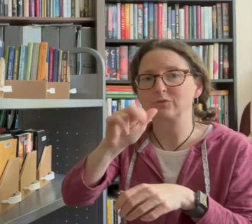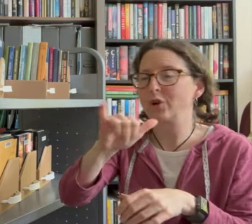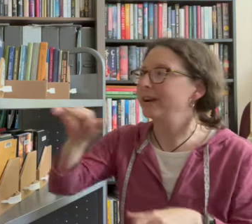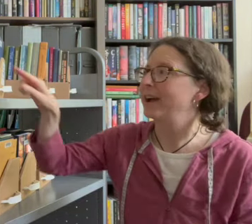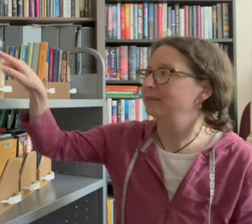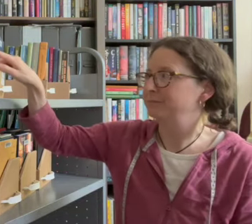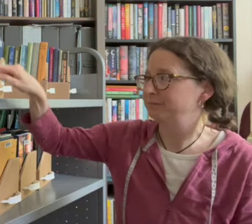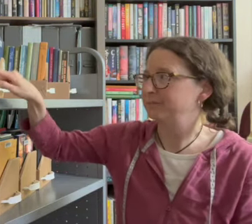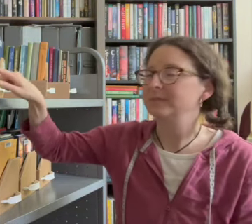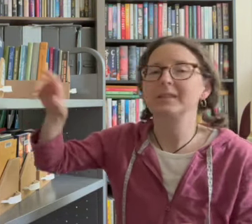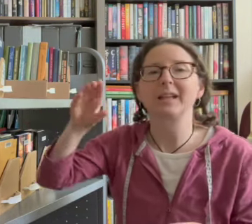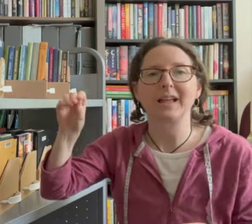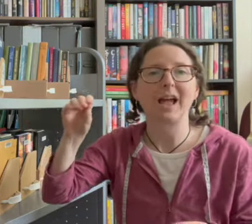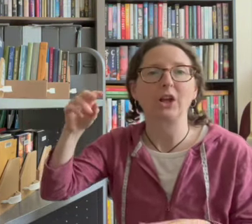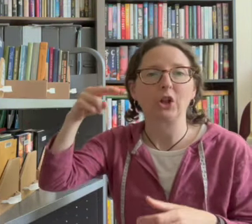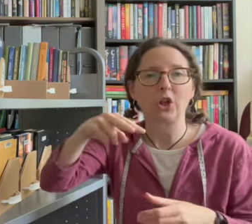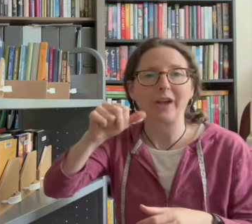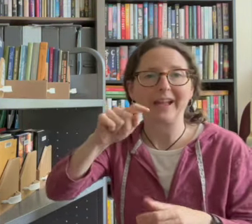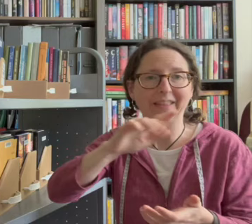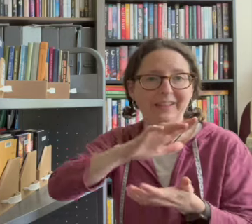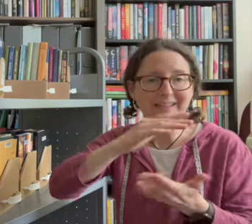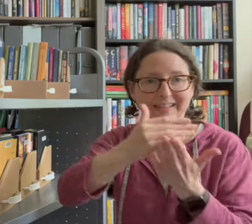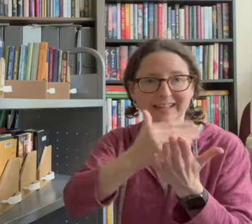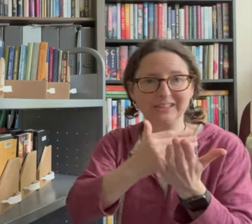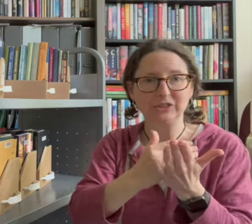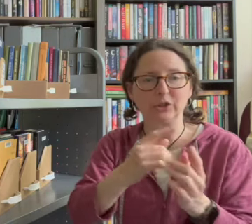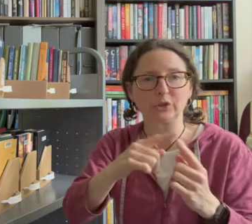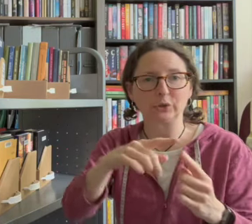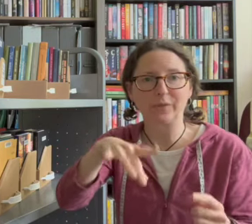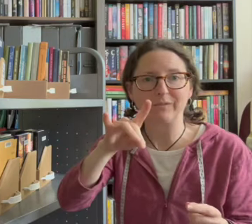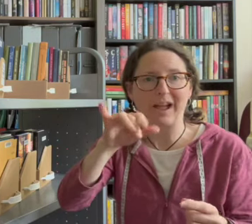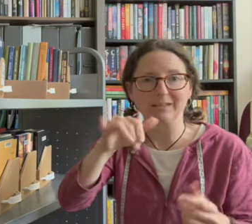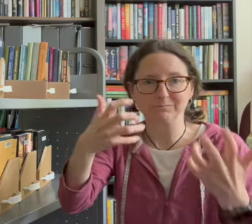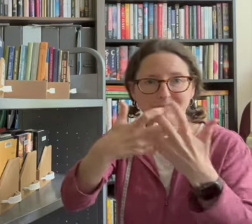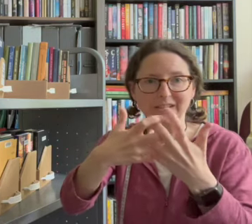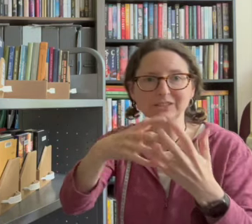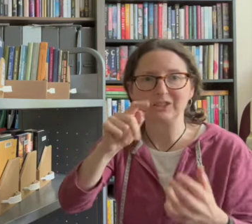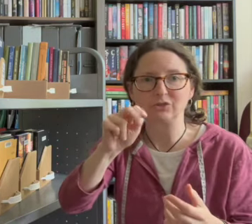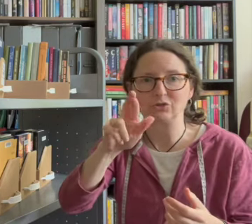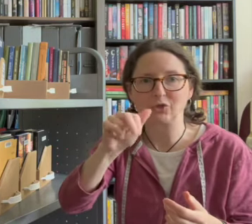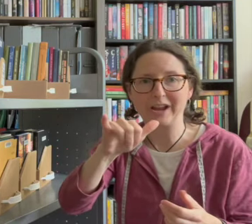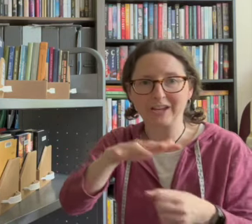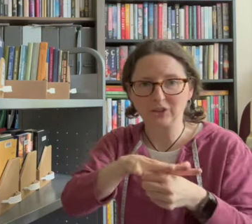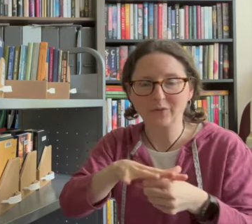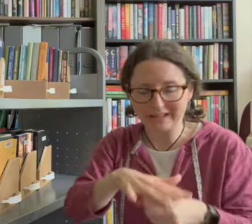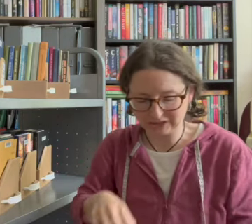i look at the tray location on the tray and look at the list to find the matching tray location